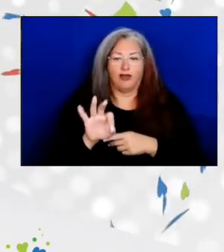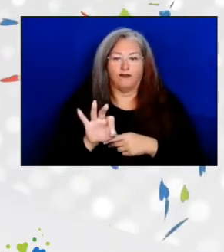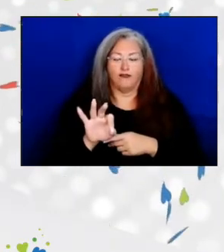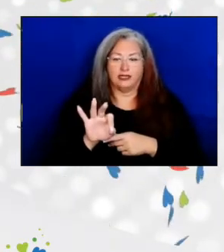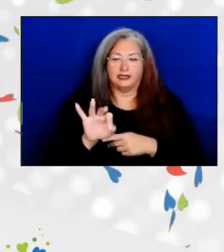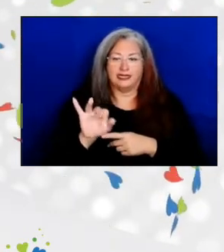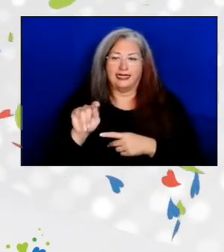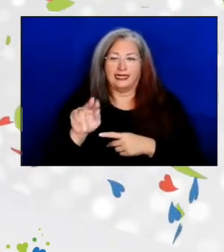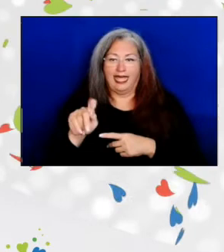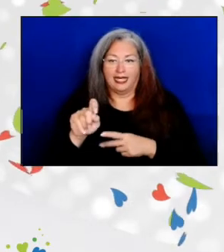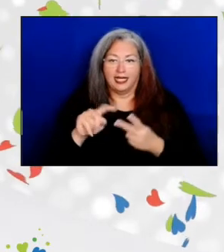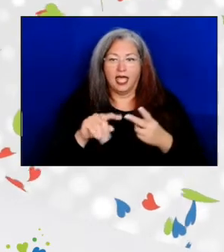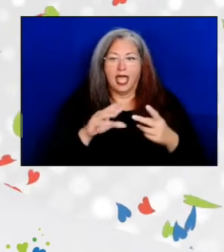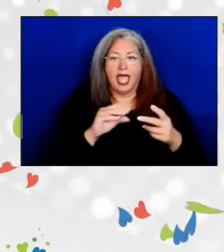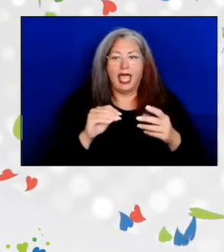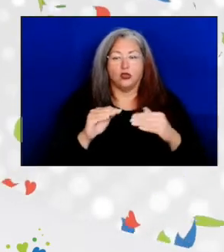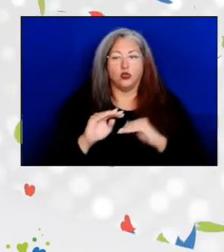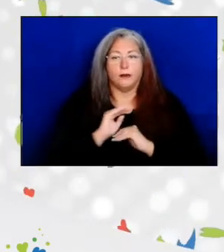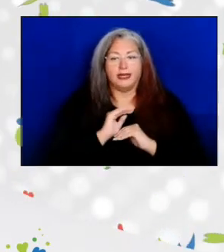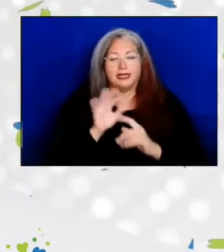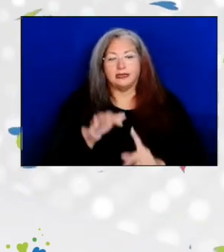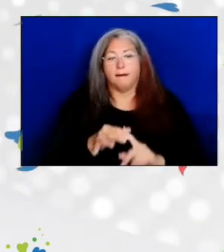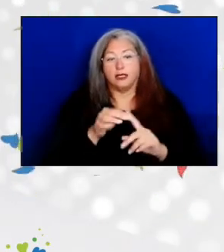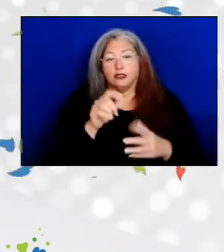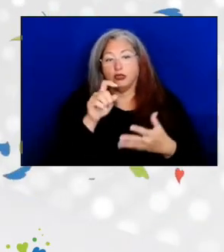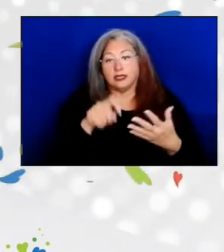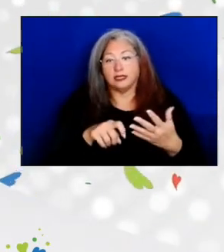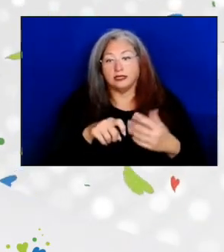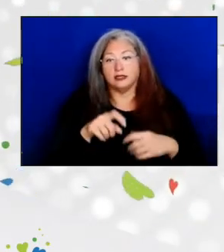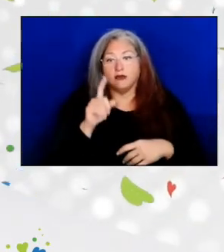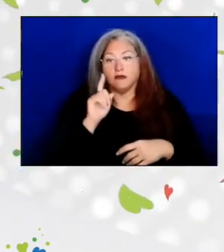as well as meet the special needs of the health,